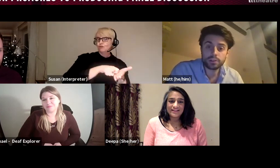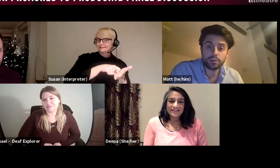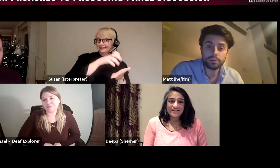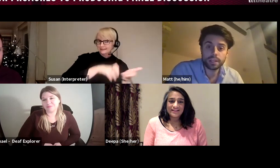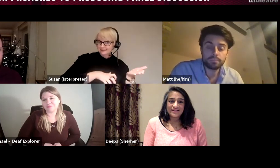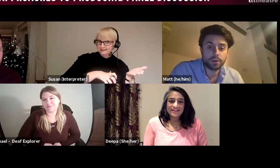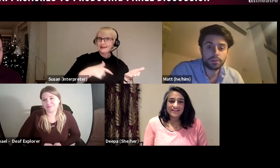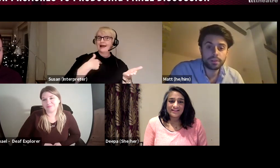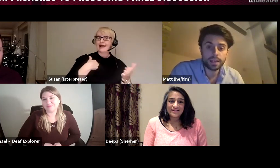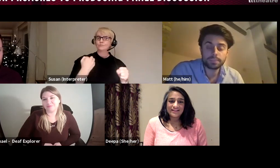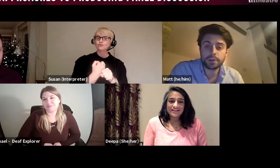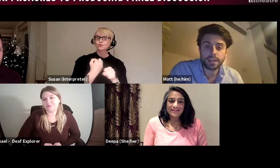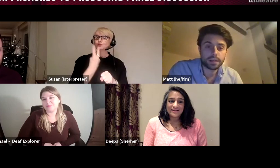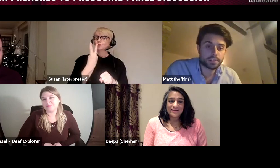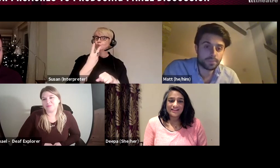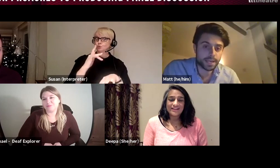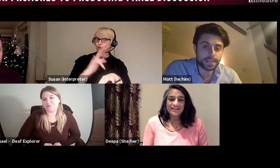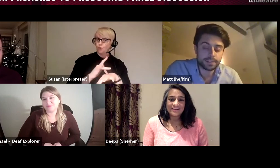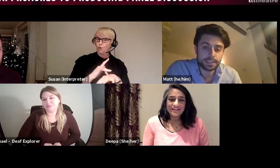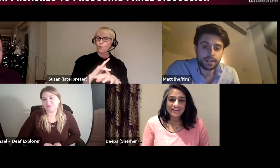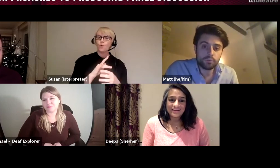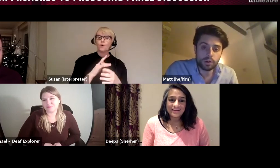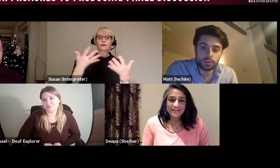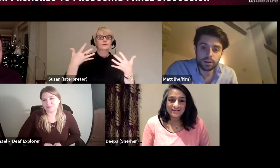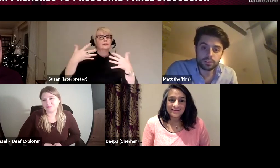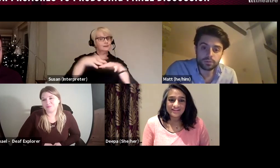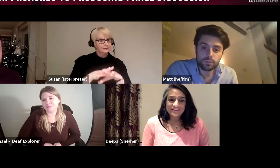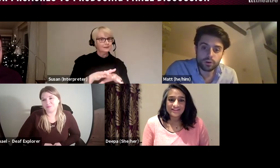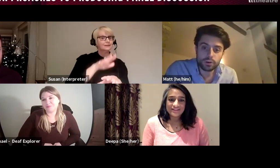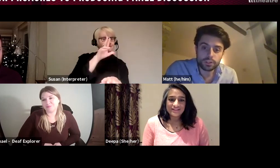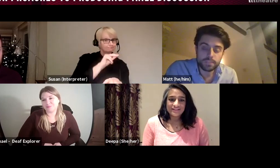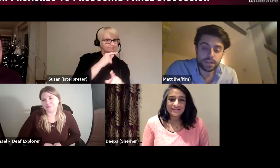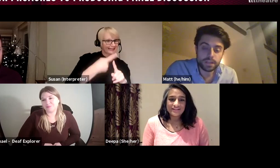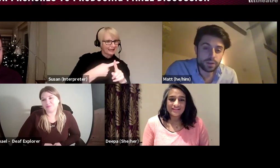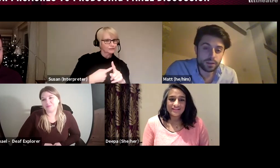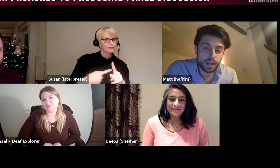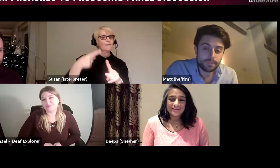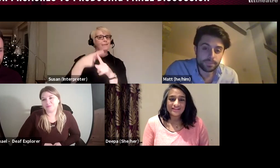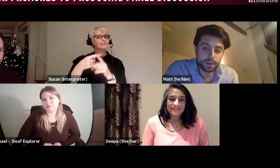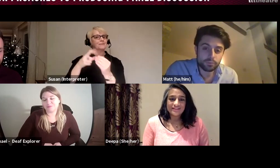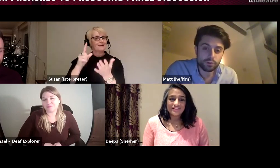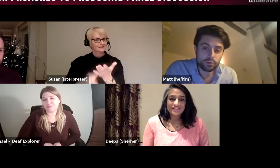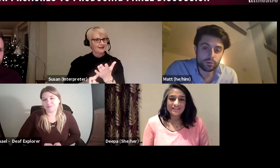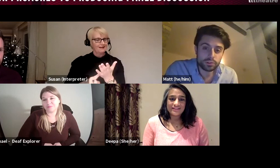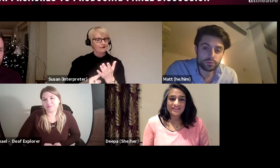told in both spoken English and BSL, one of those was Midnight Movie, at the Royal Court,